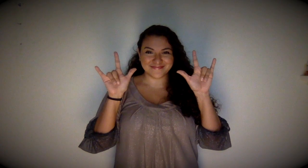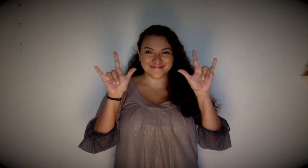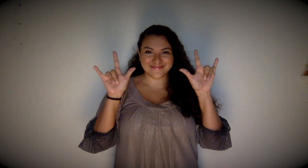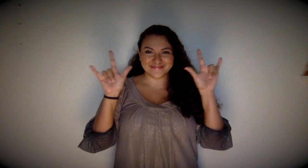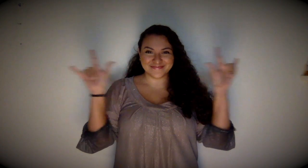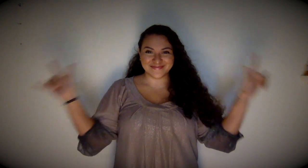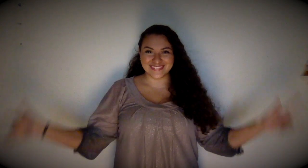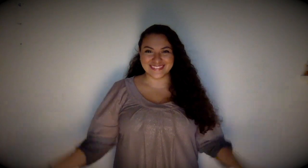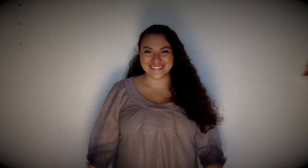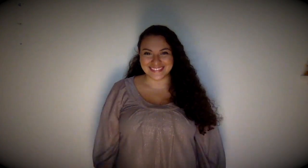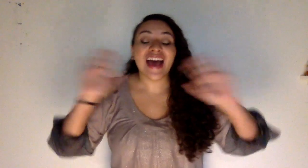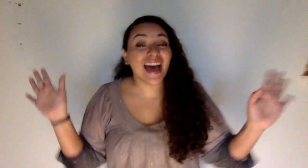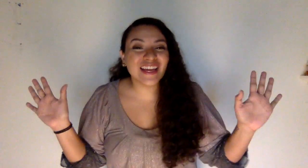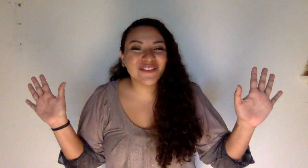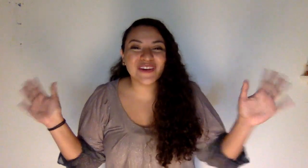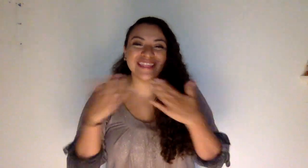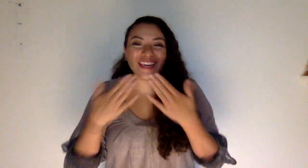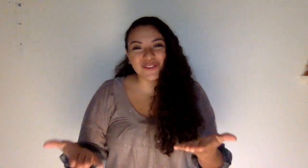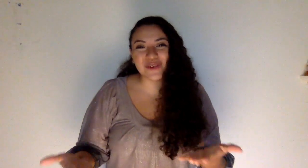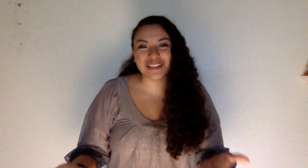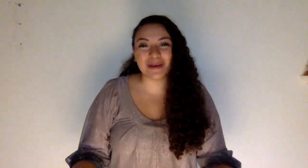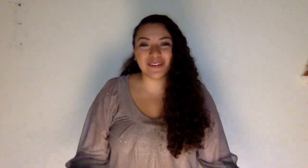Hi everyone! Thank you for watching my video